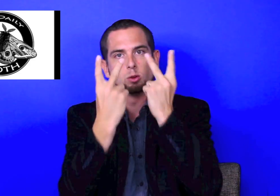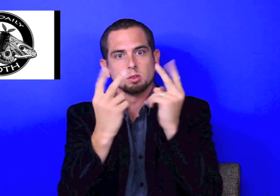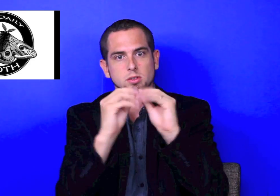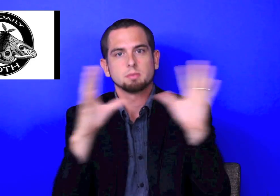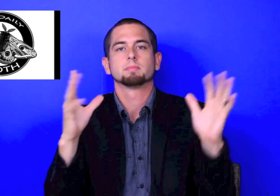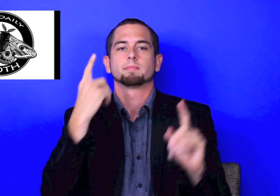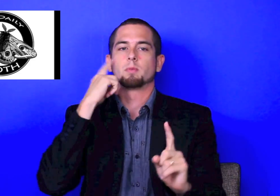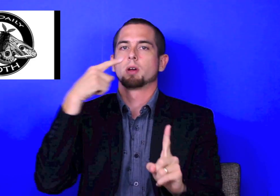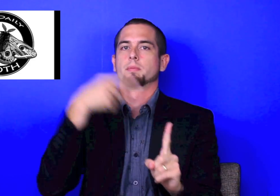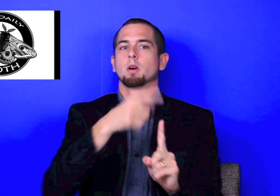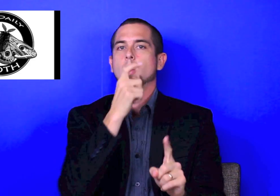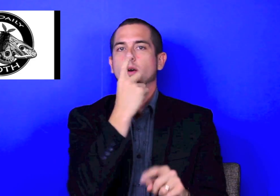The same applies to kitchen lights. Deaf people love light, because it is visual.